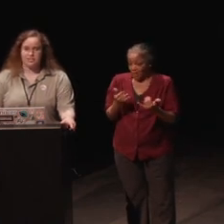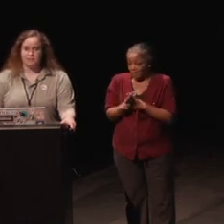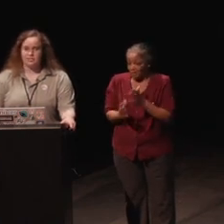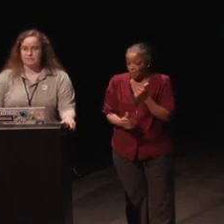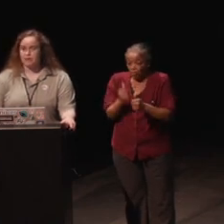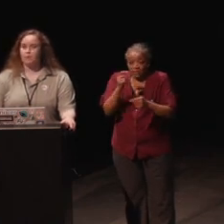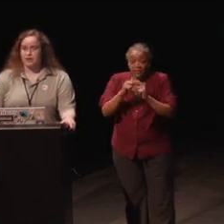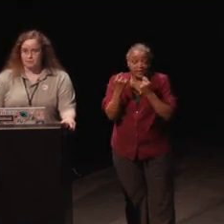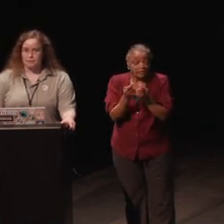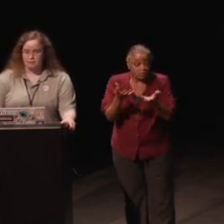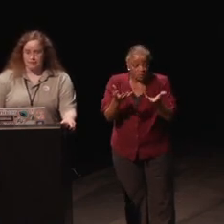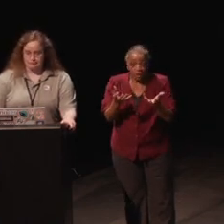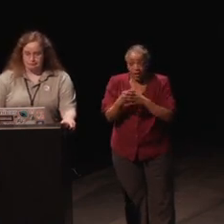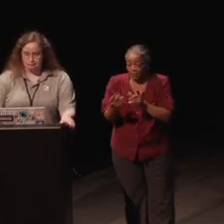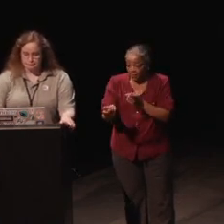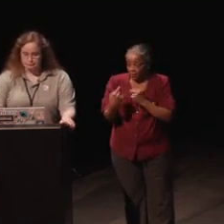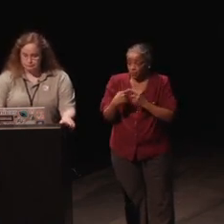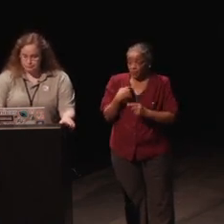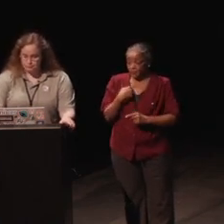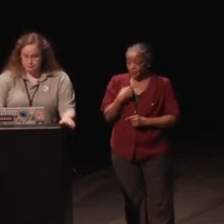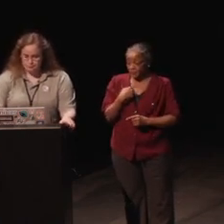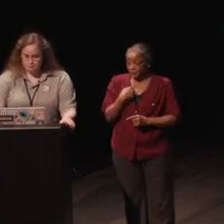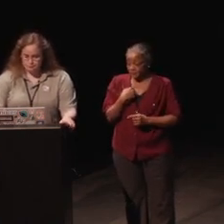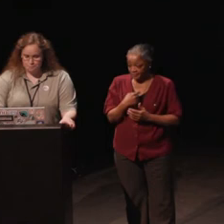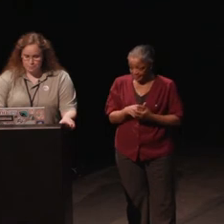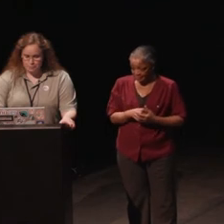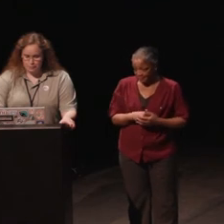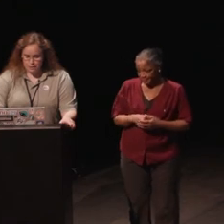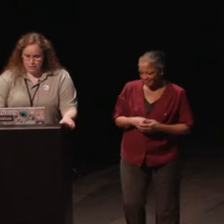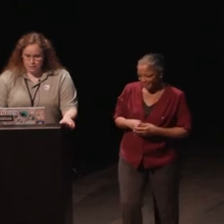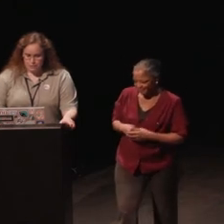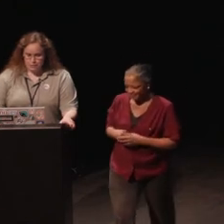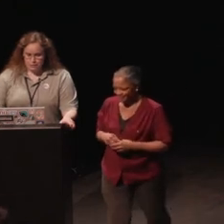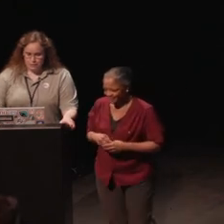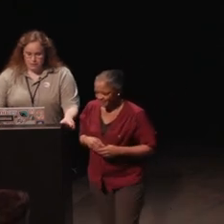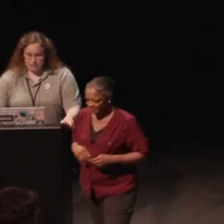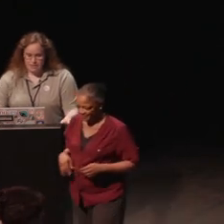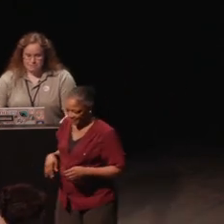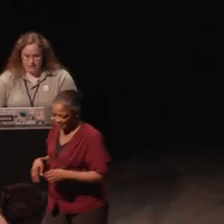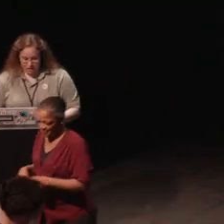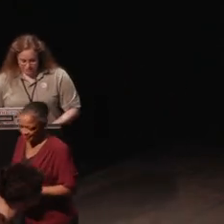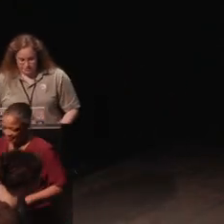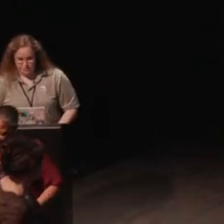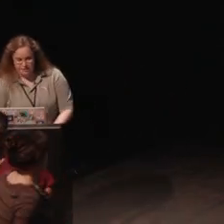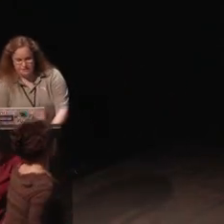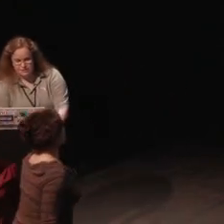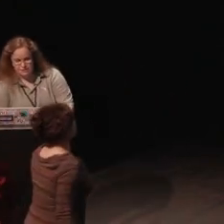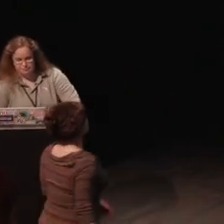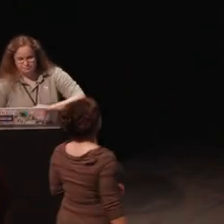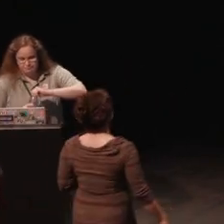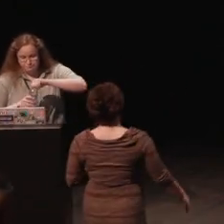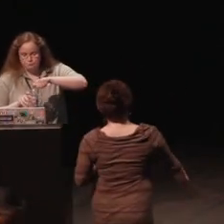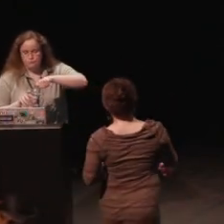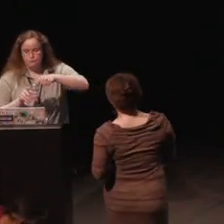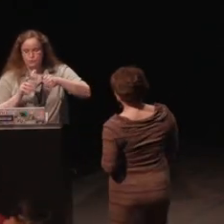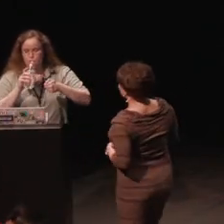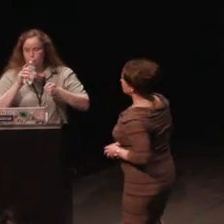the teams at some point they have come to me. Team Kickoffs and Organization.